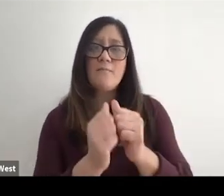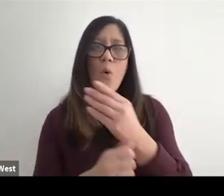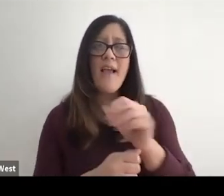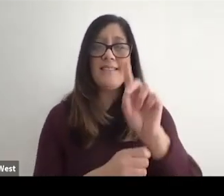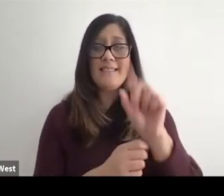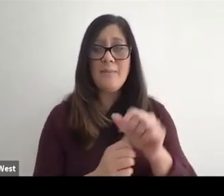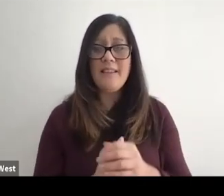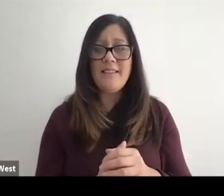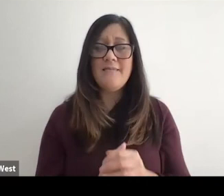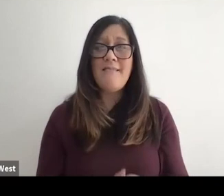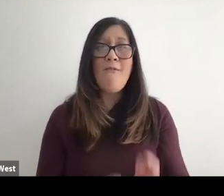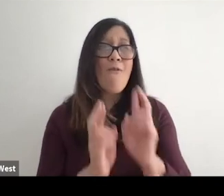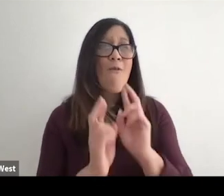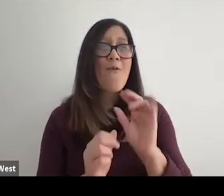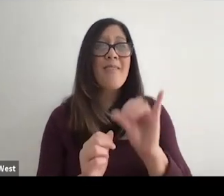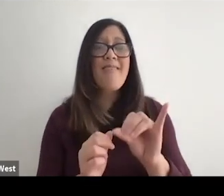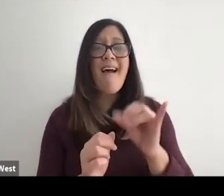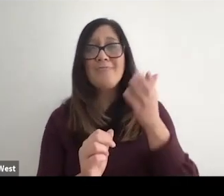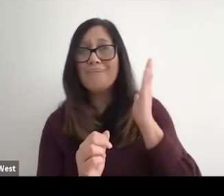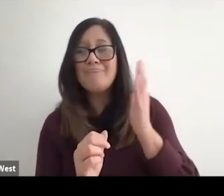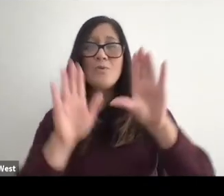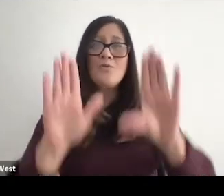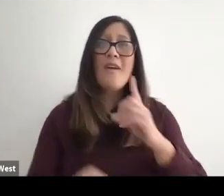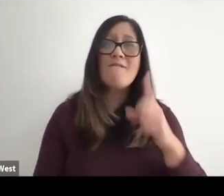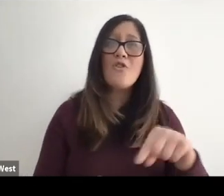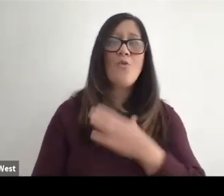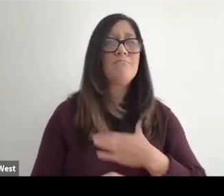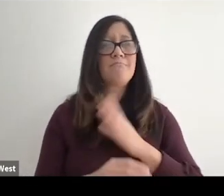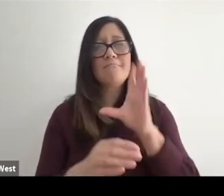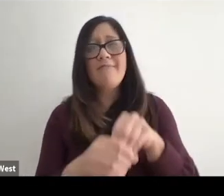so I hope that that was great for you today. I really enjoyed being here with you.